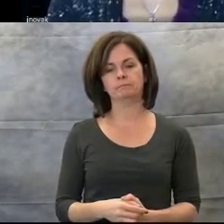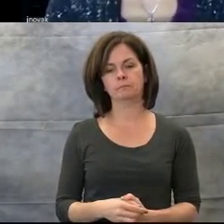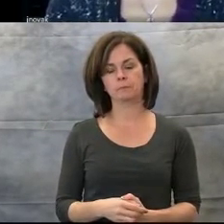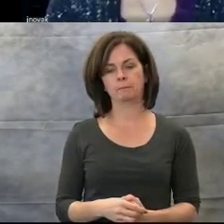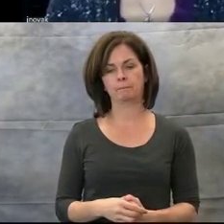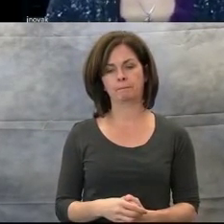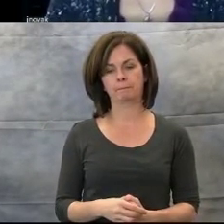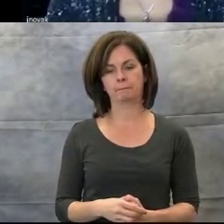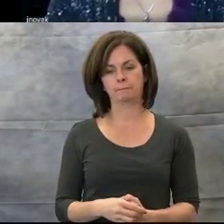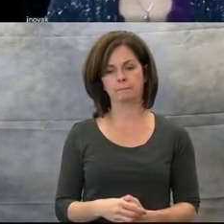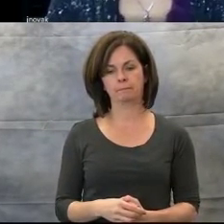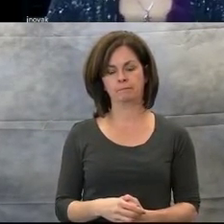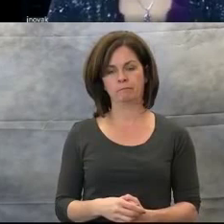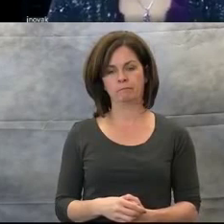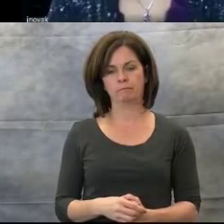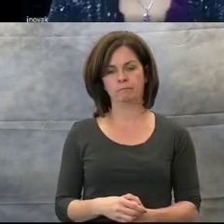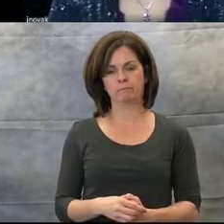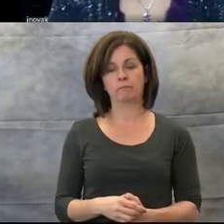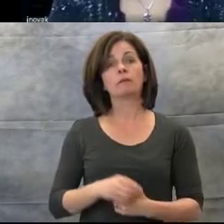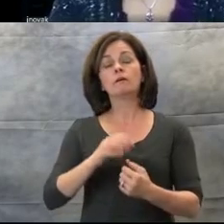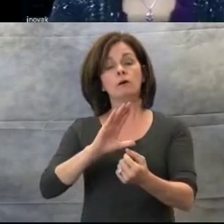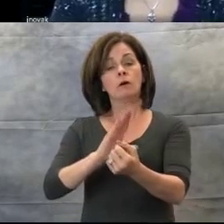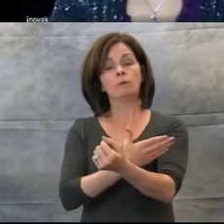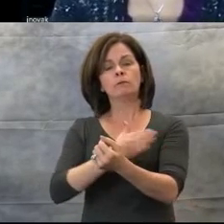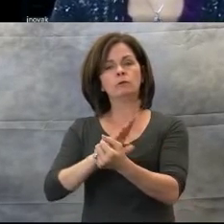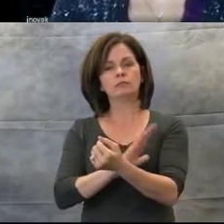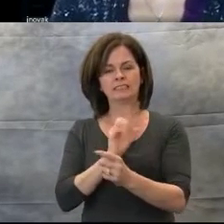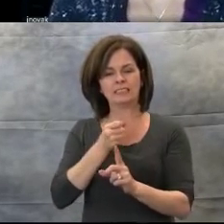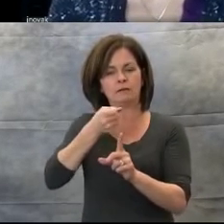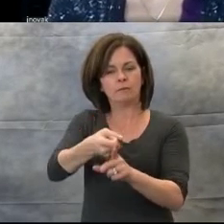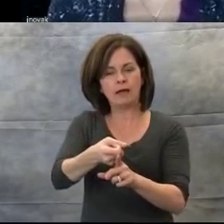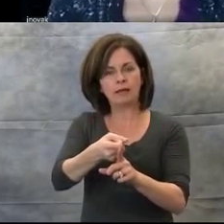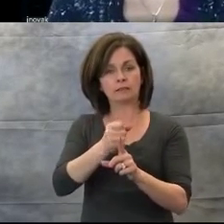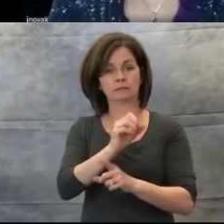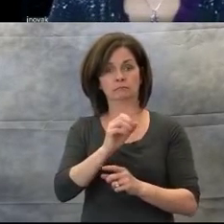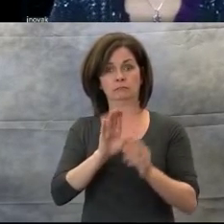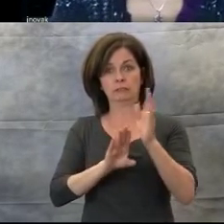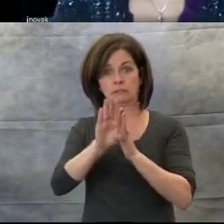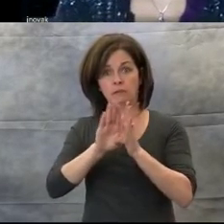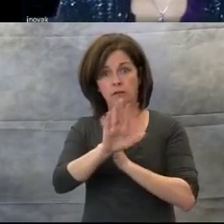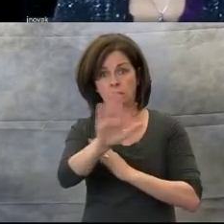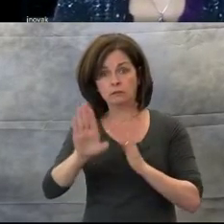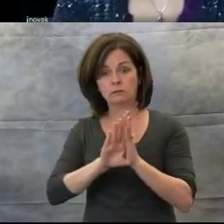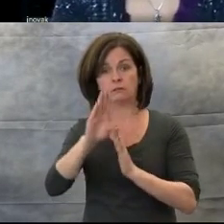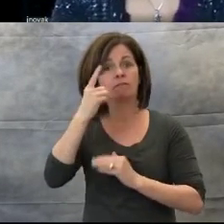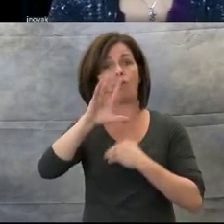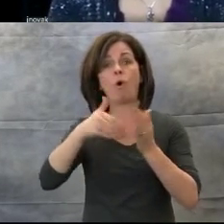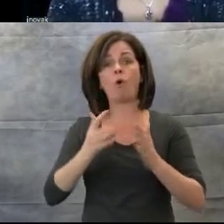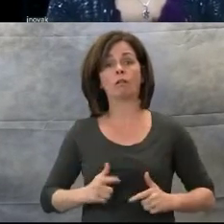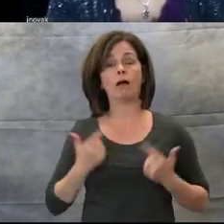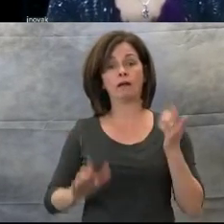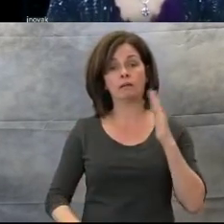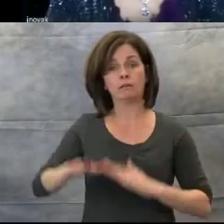Music impacts our development throughout our whole entire life from birth until death.